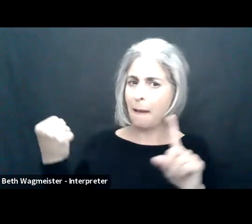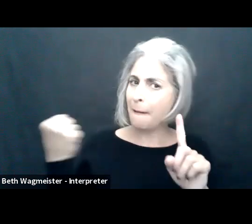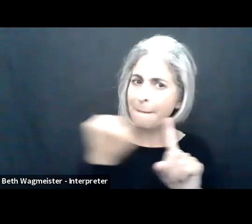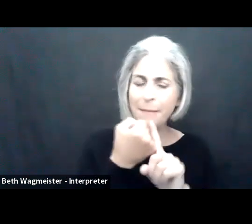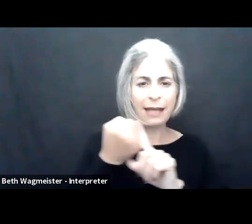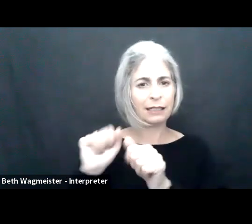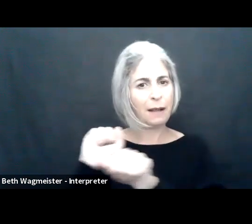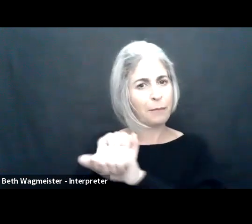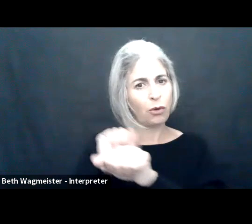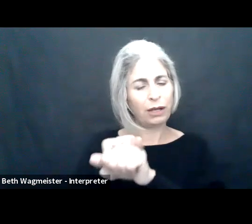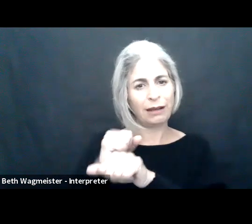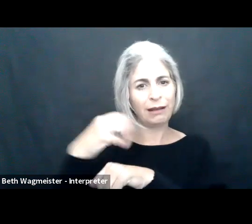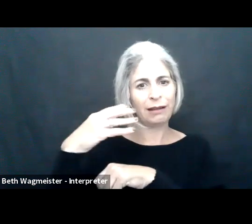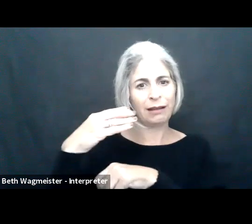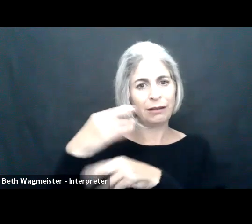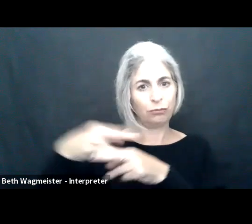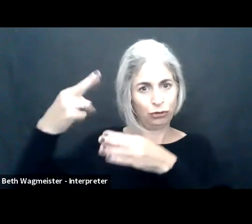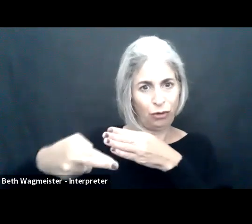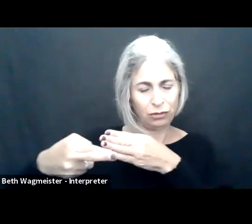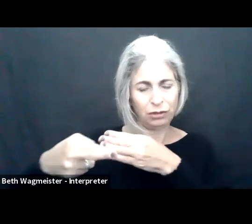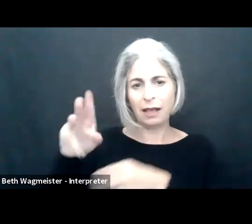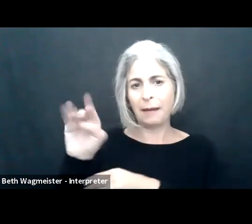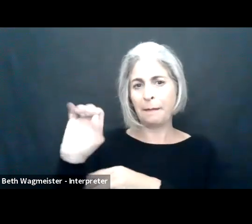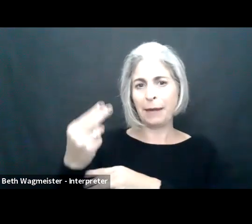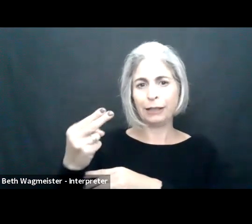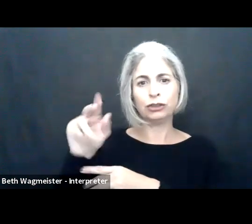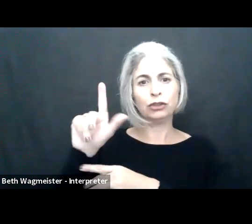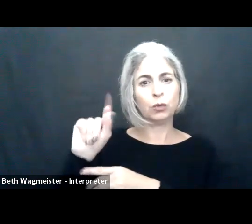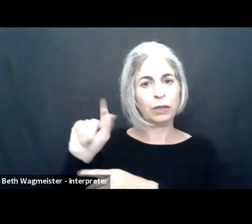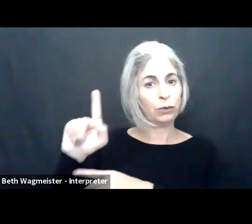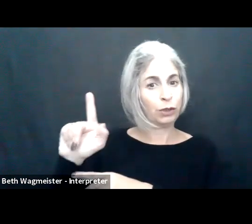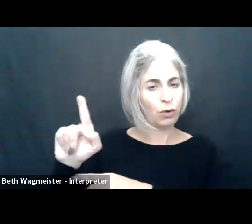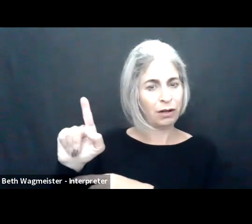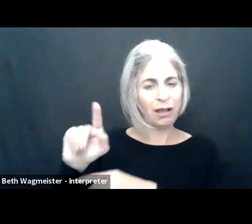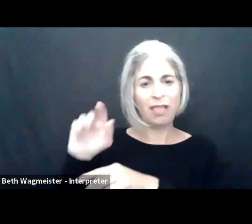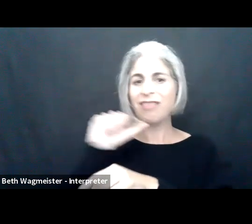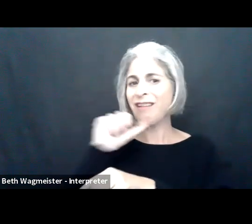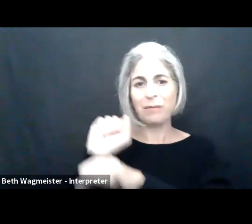That is such a low number, and unfortunately the recession has severely impacted employment outcomes for people